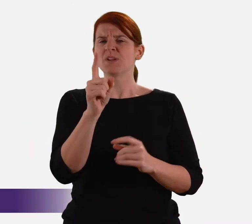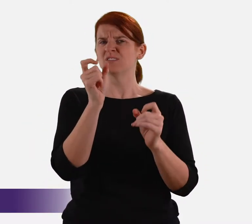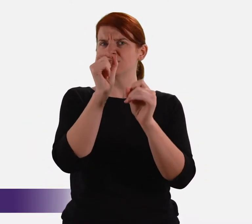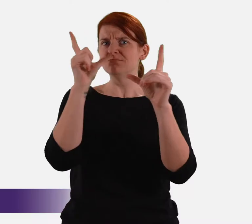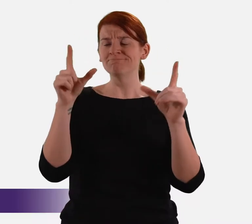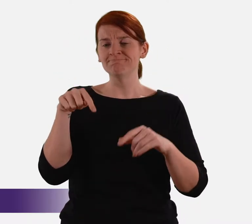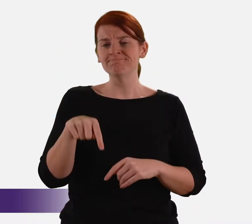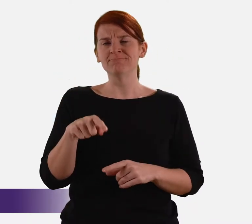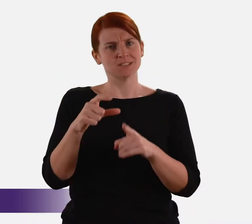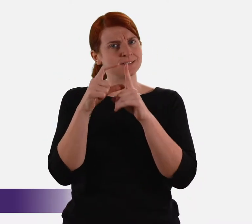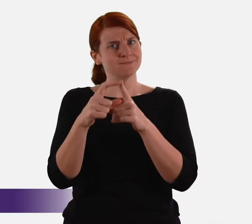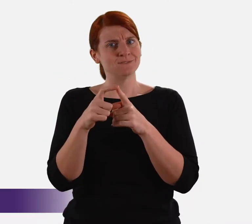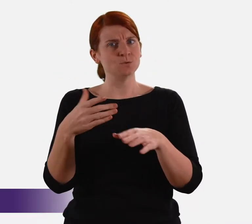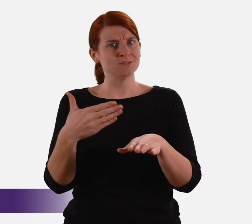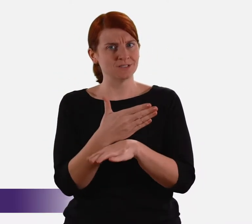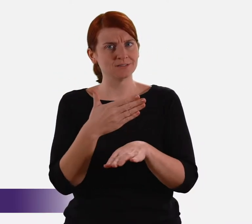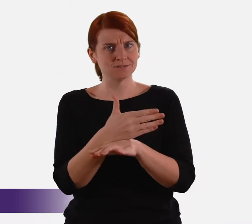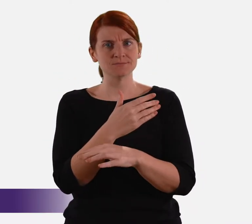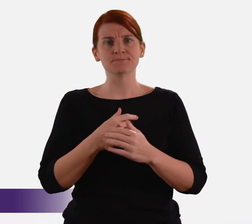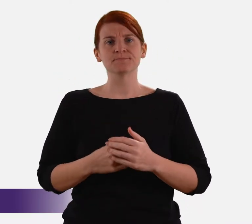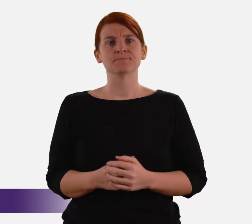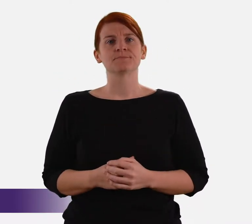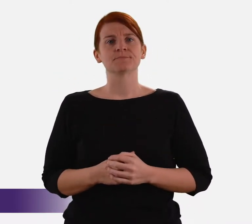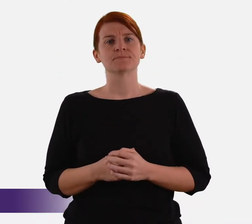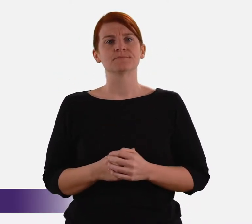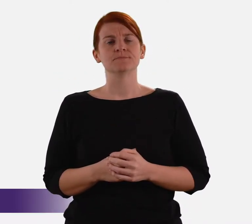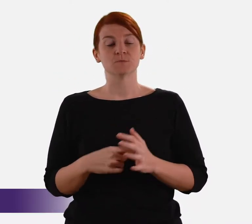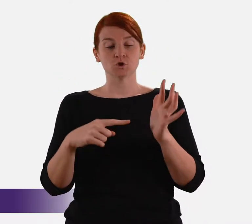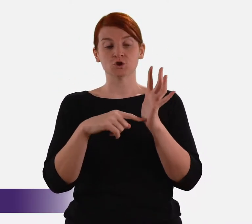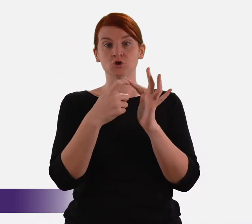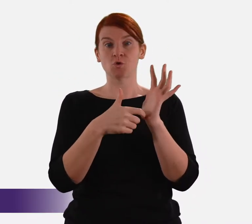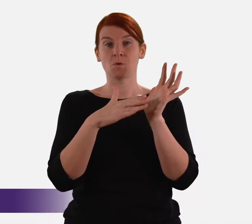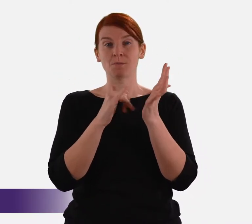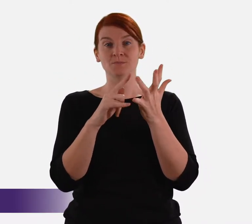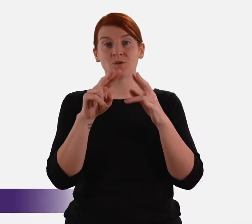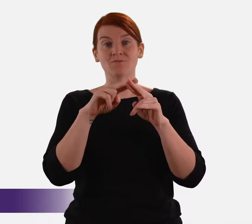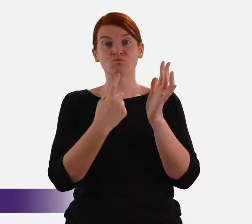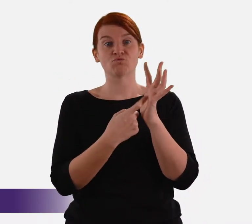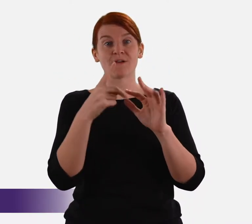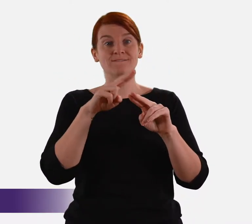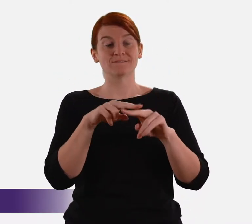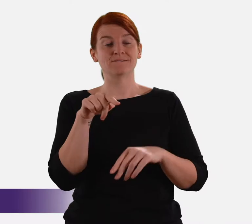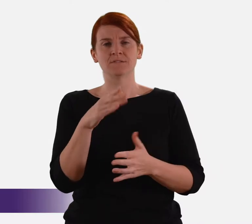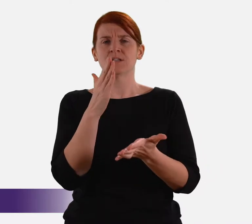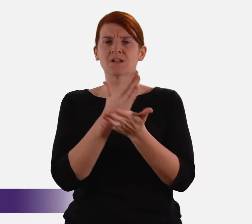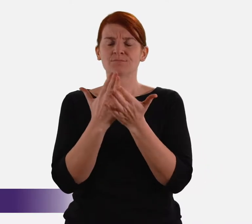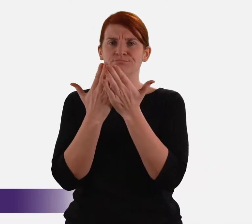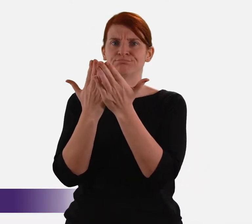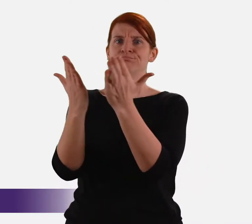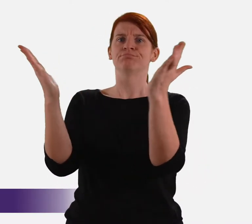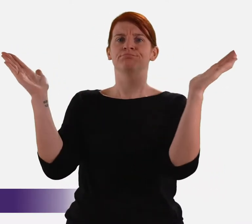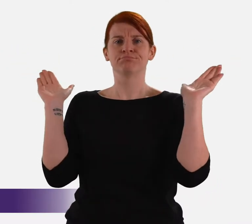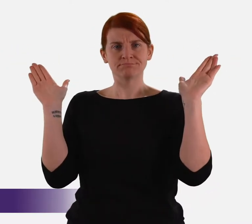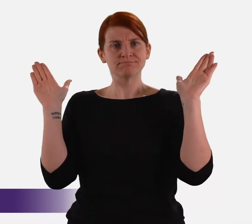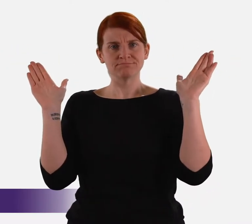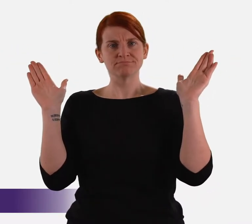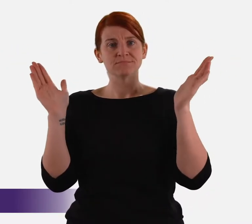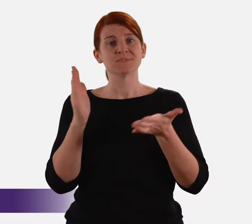but we are under no illusion as to the magnitude and difficulty of the task. The terms of reference are very wide indeed,